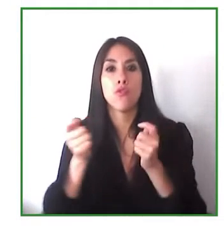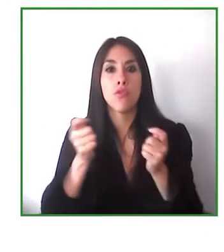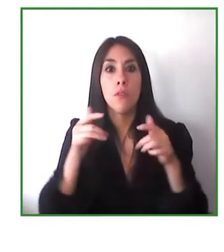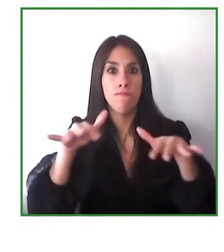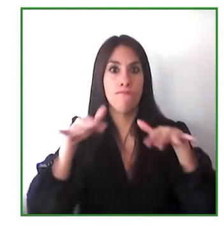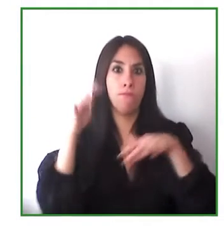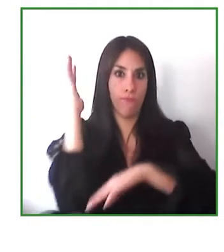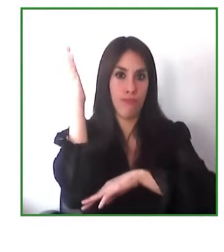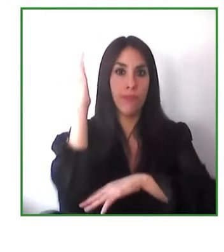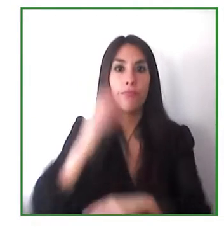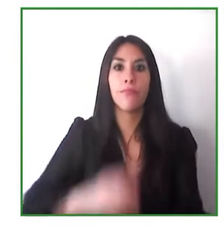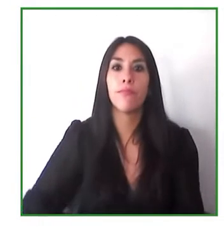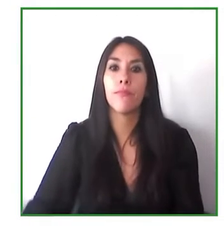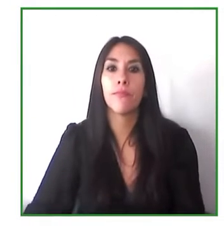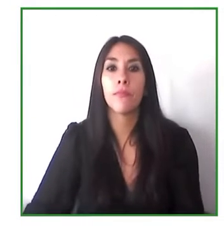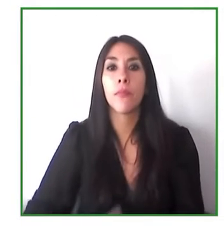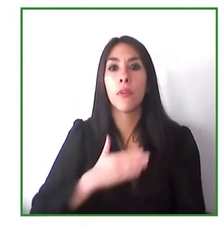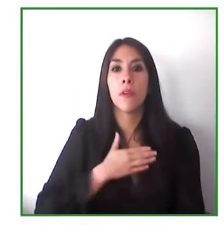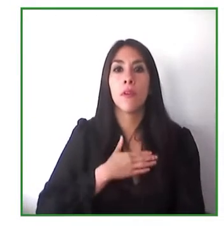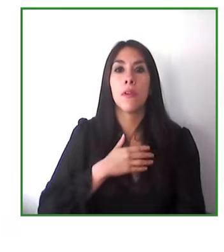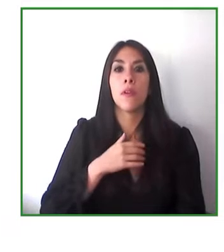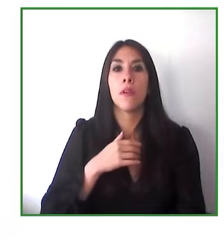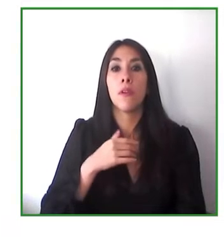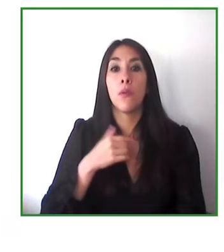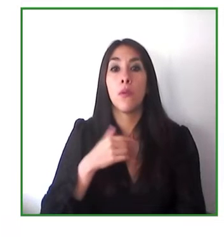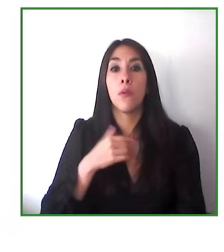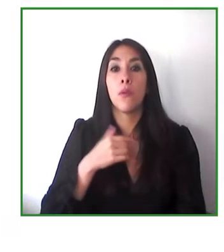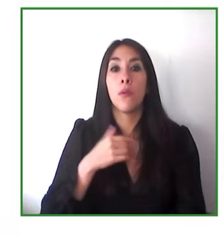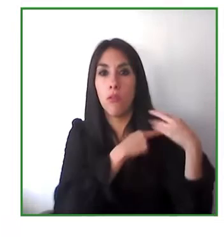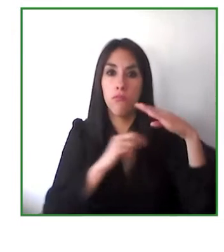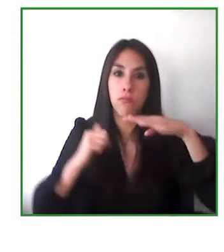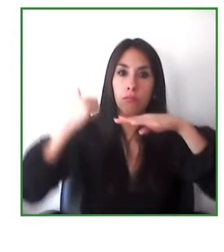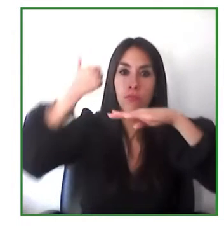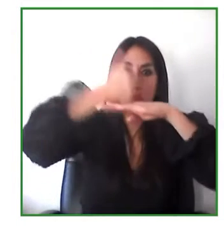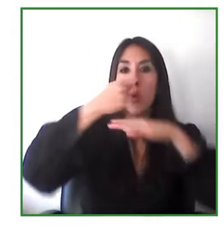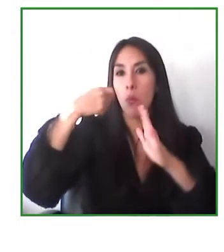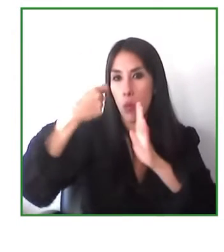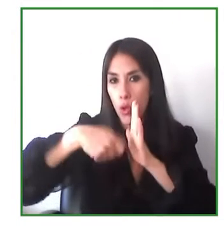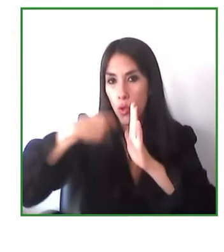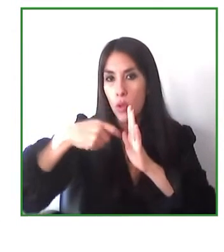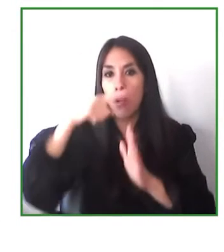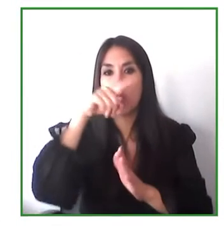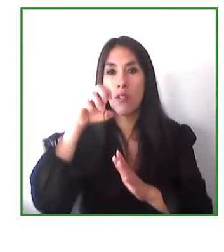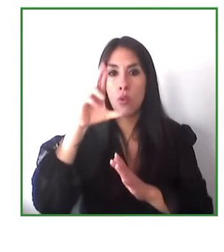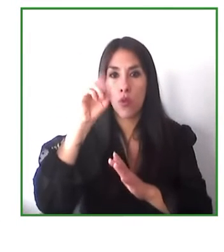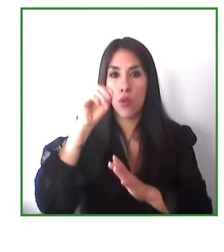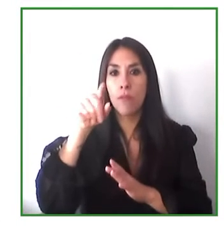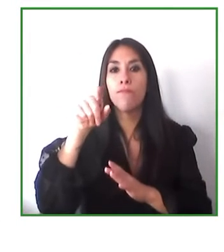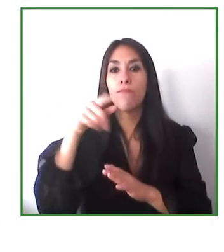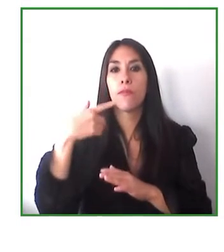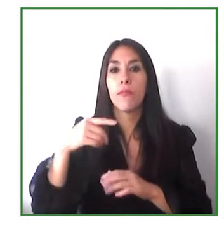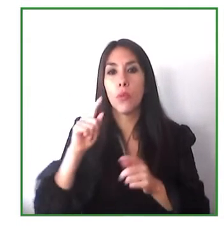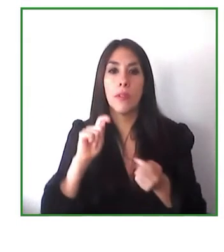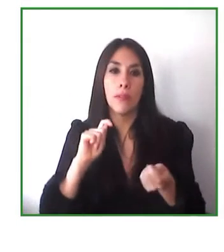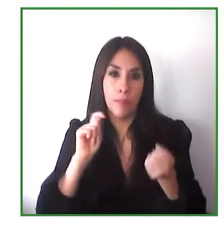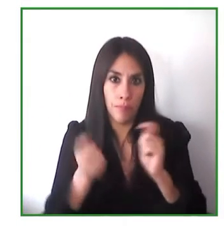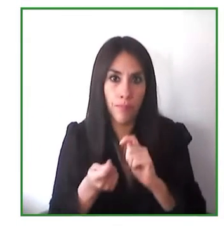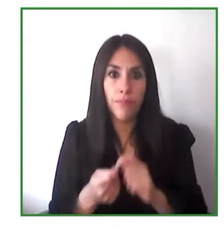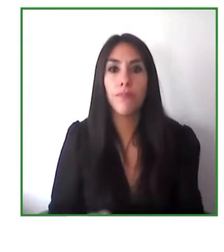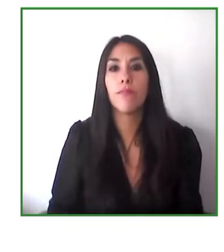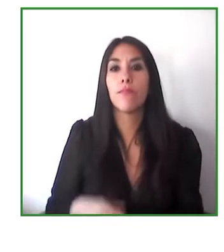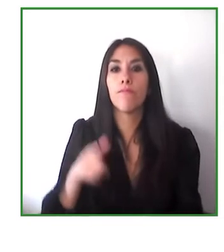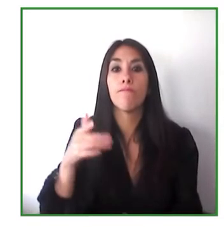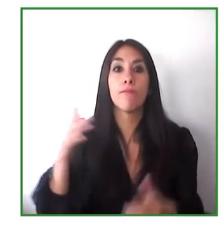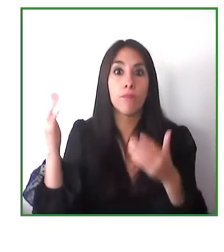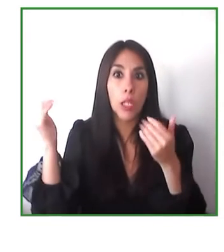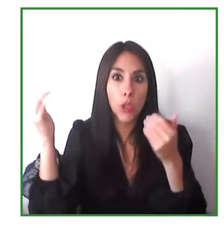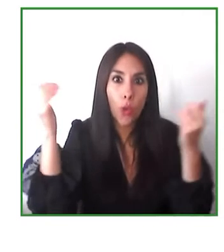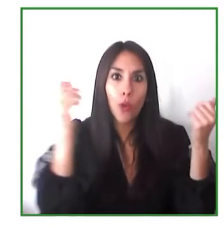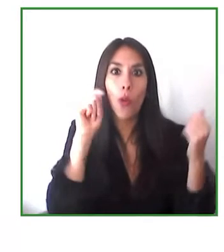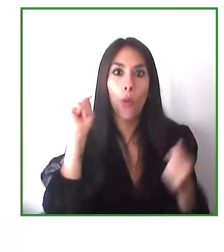and i'm the general of the impact transfer it's a program that is designed between zero